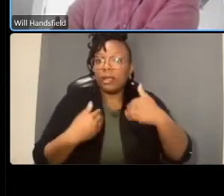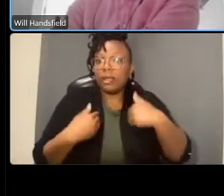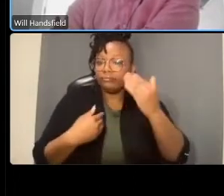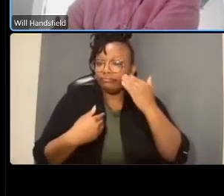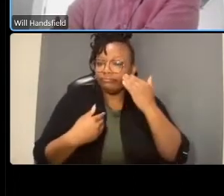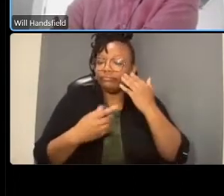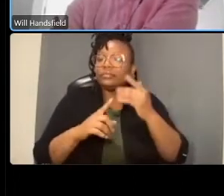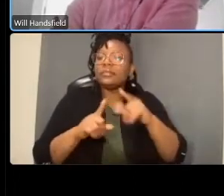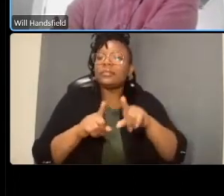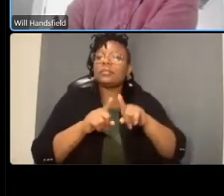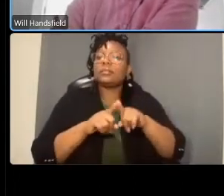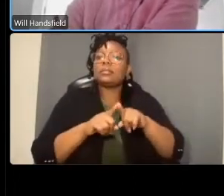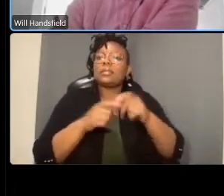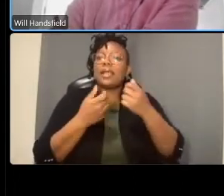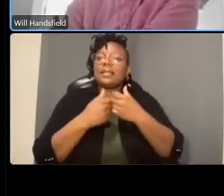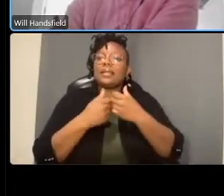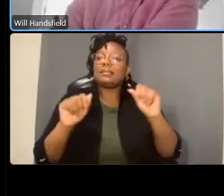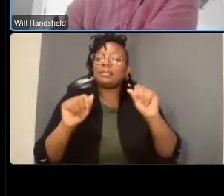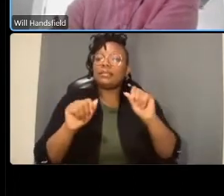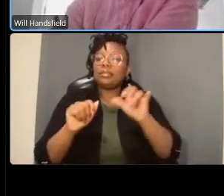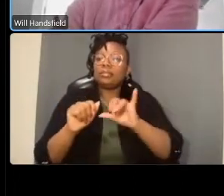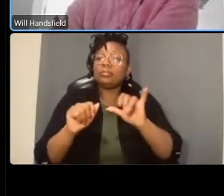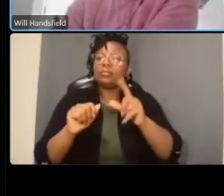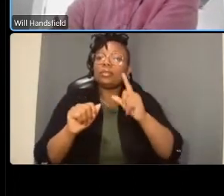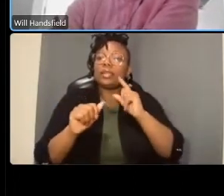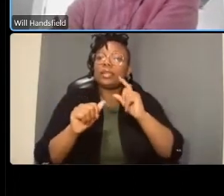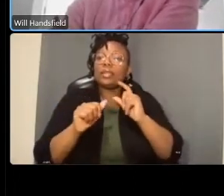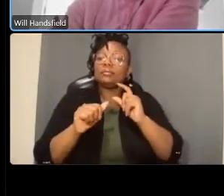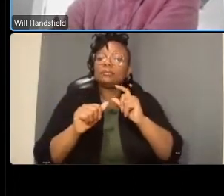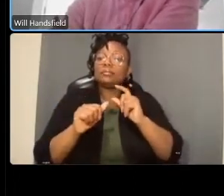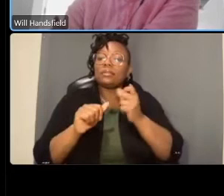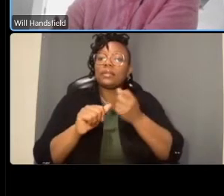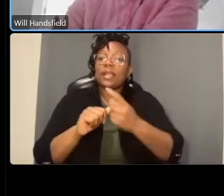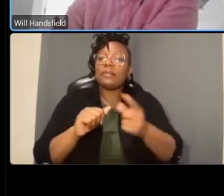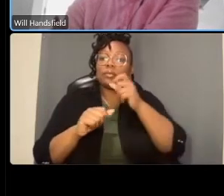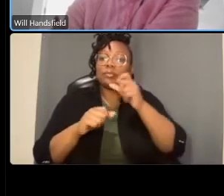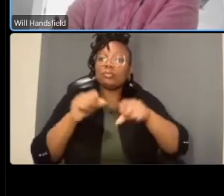it was contingent upon everybody who's riding in the street to to look out for their own safety not